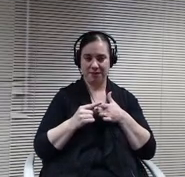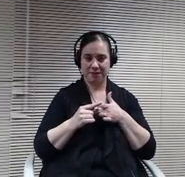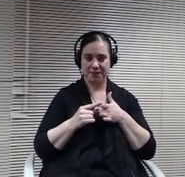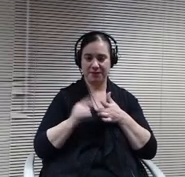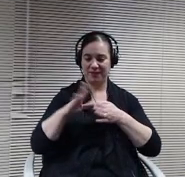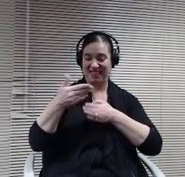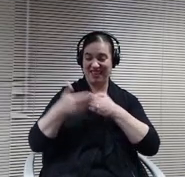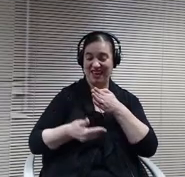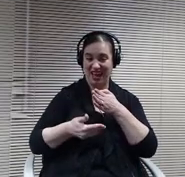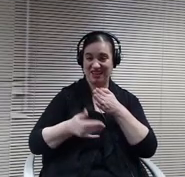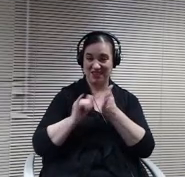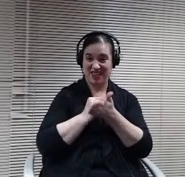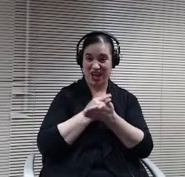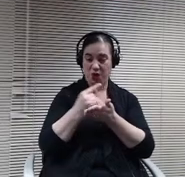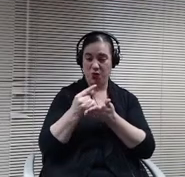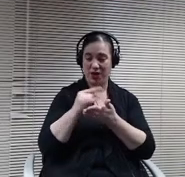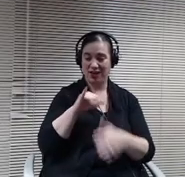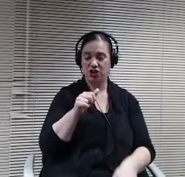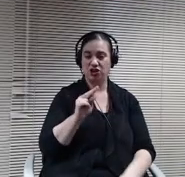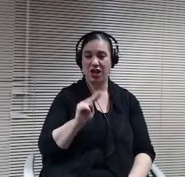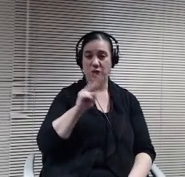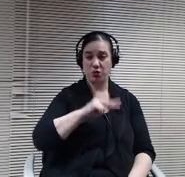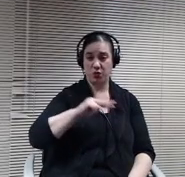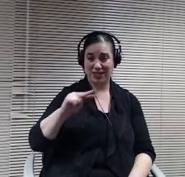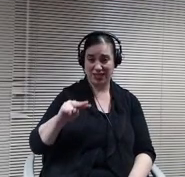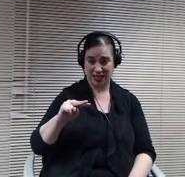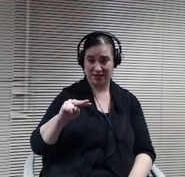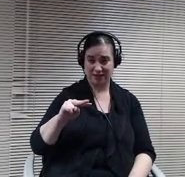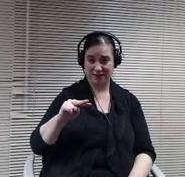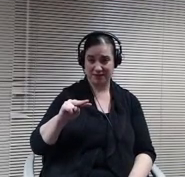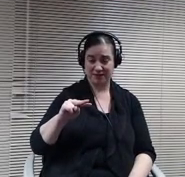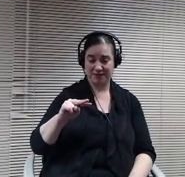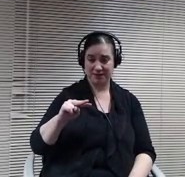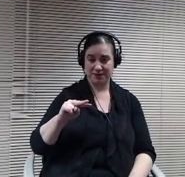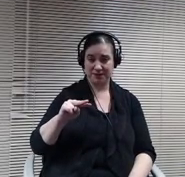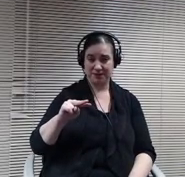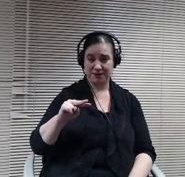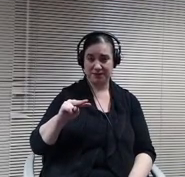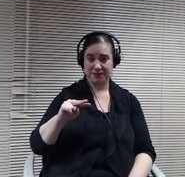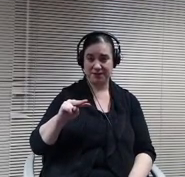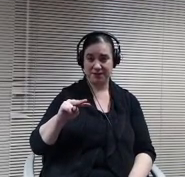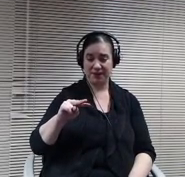22nd. So at the end of the day, on January 22nd, we